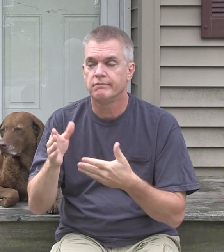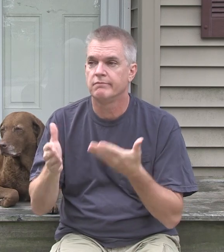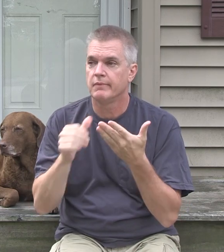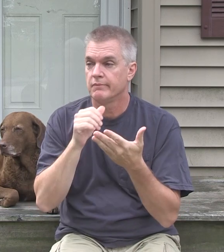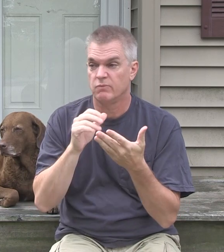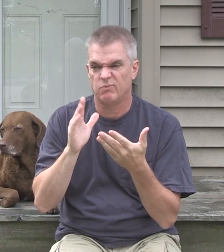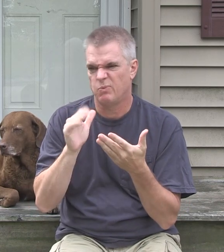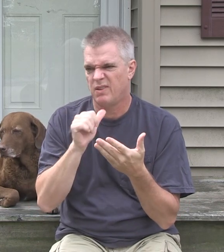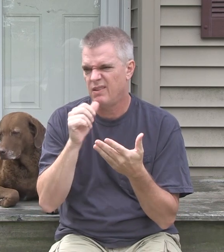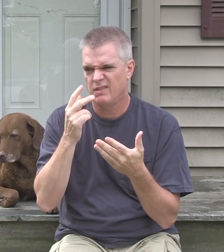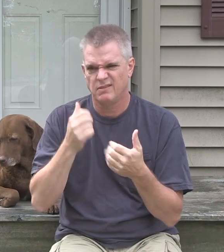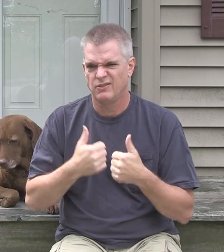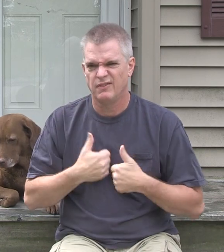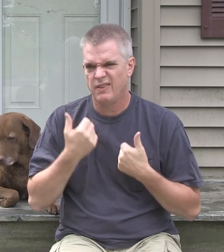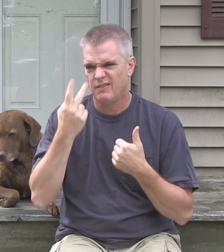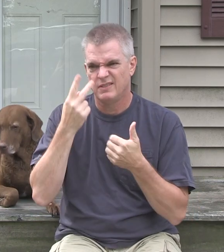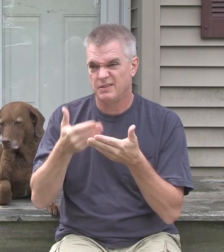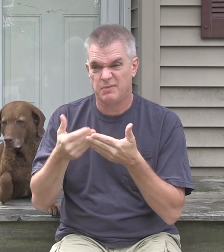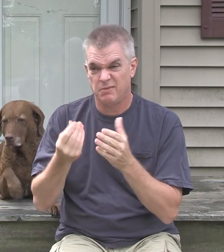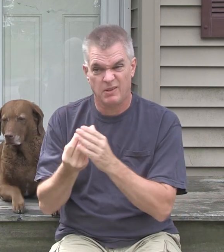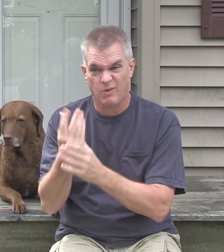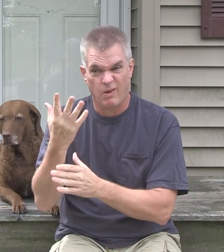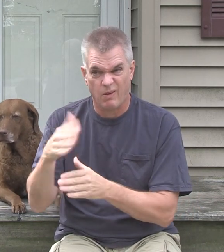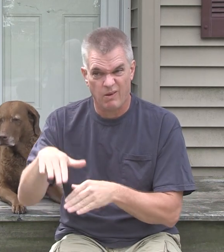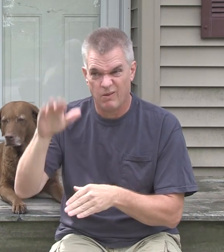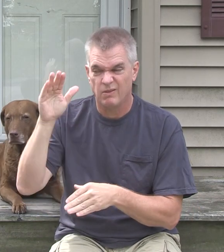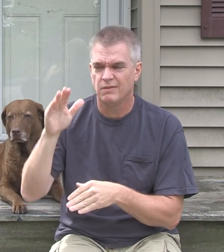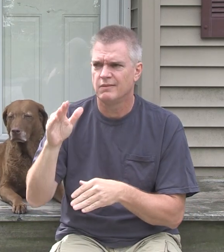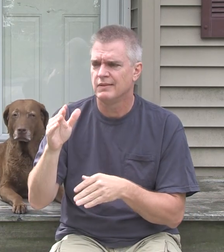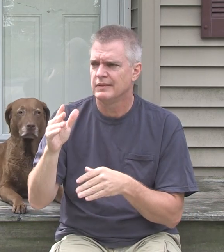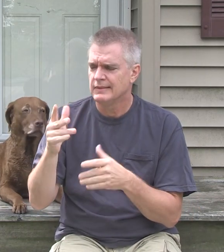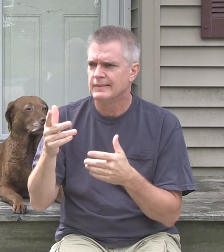and would definitely not be around to see his child grow up.